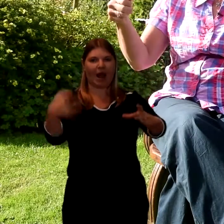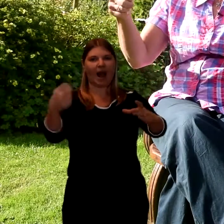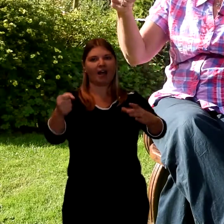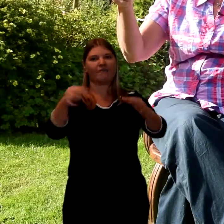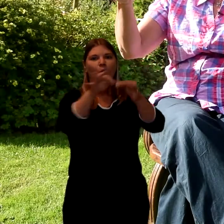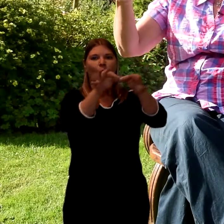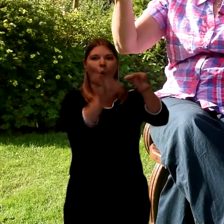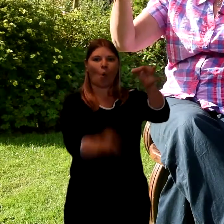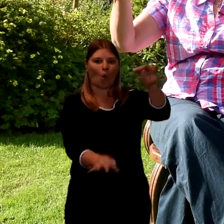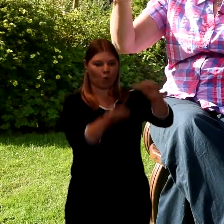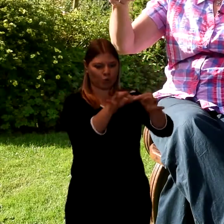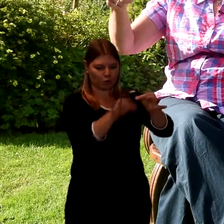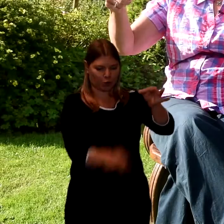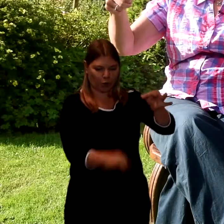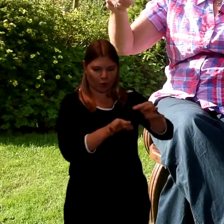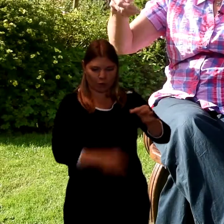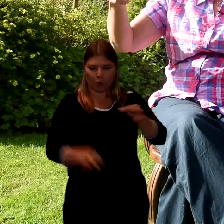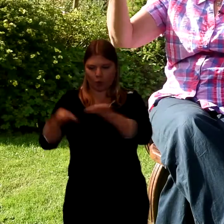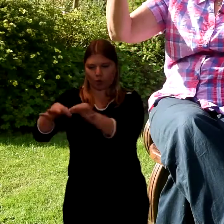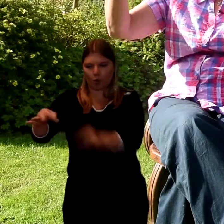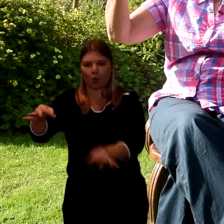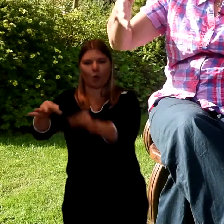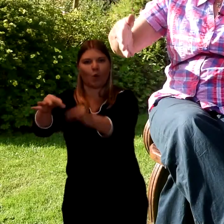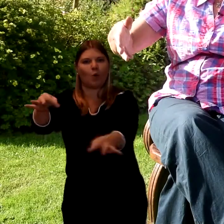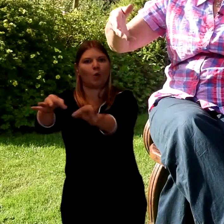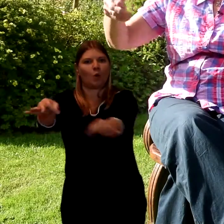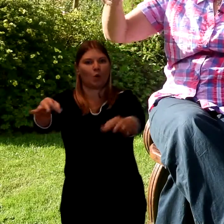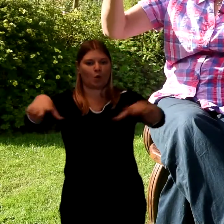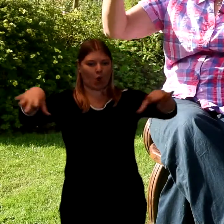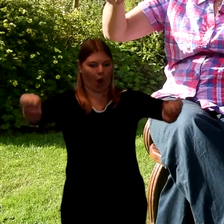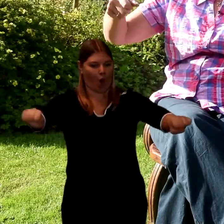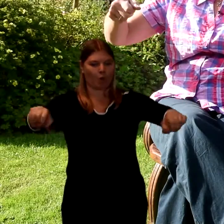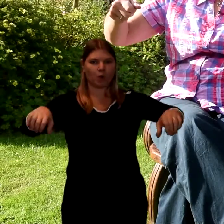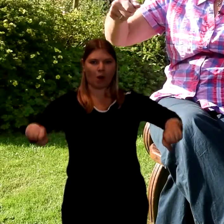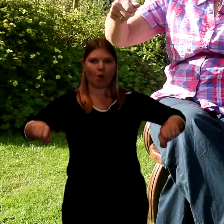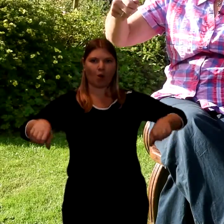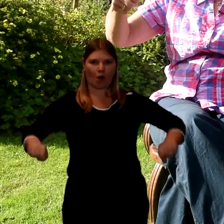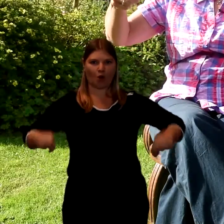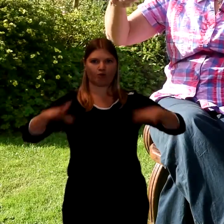as the coffin is lowered it's held by ribbons.